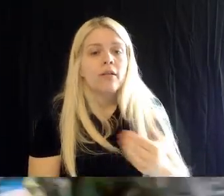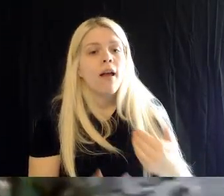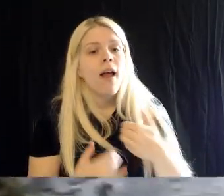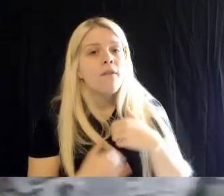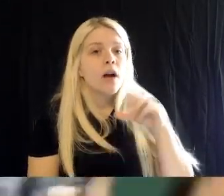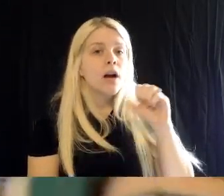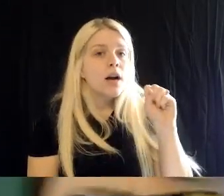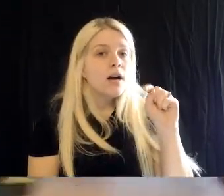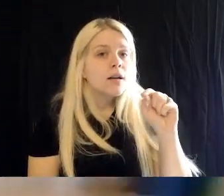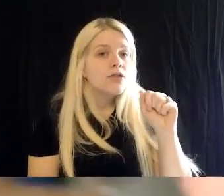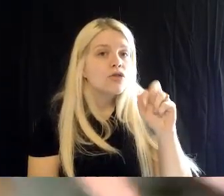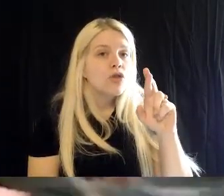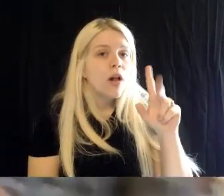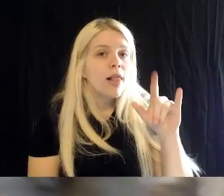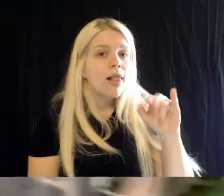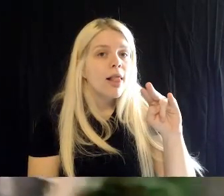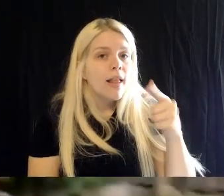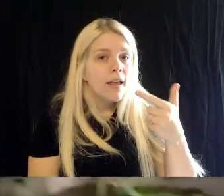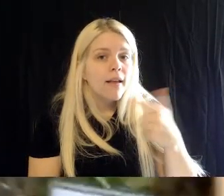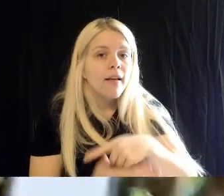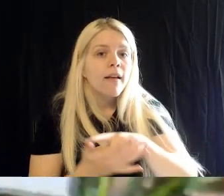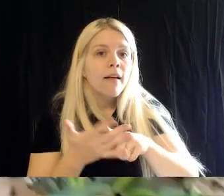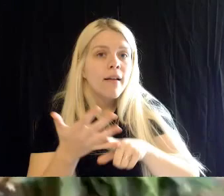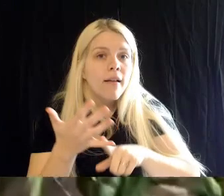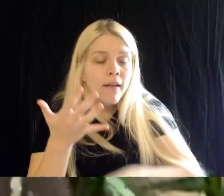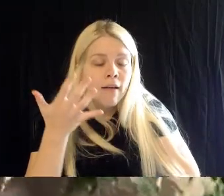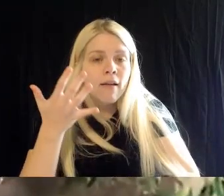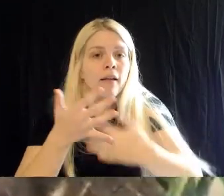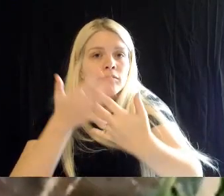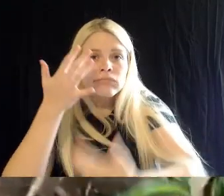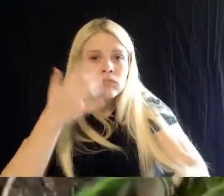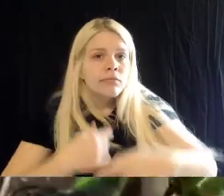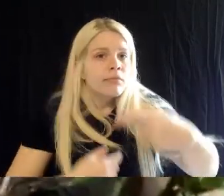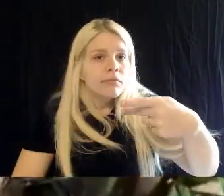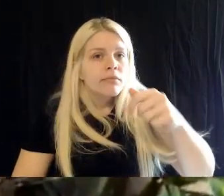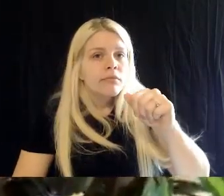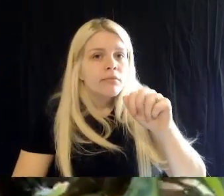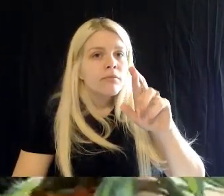two Rose-ringed Parakeets- which are kind of hard to see sometimes. But I actually see